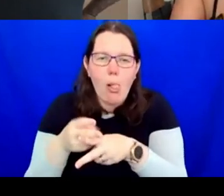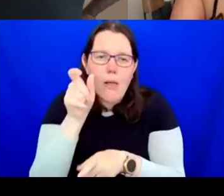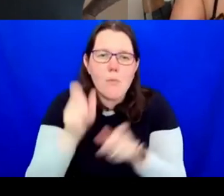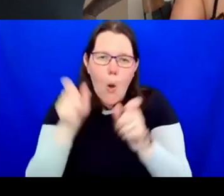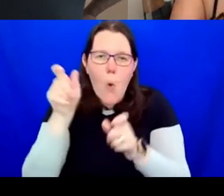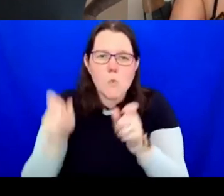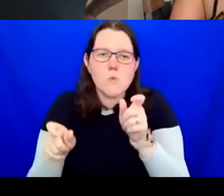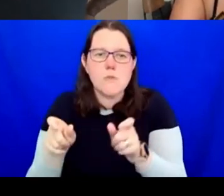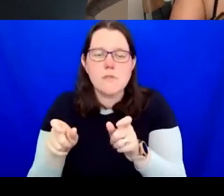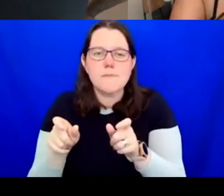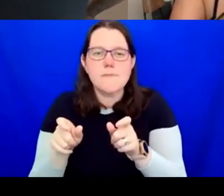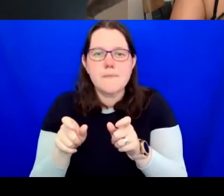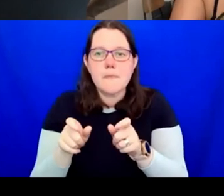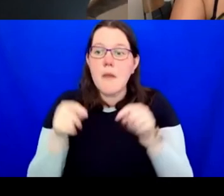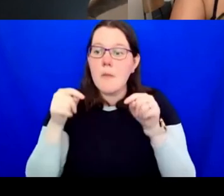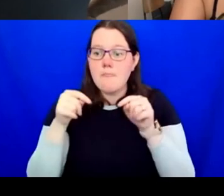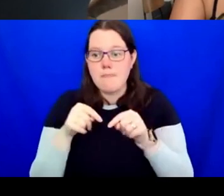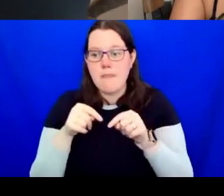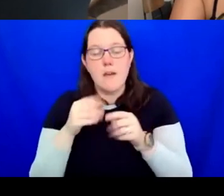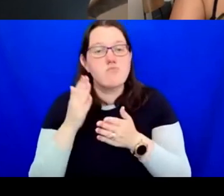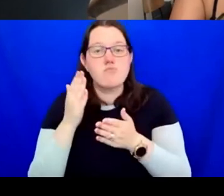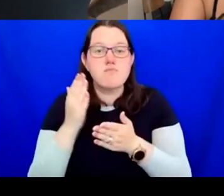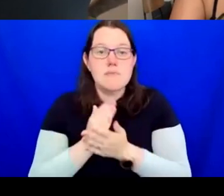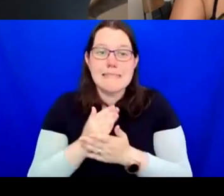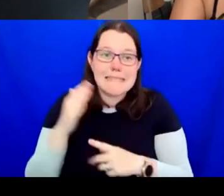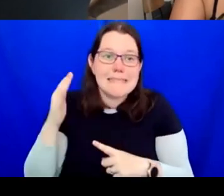has been significant and we now want to increase its reach by expanding